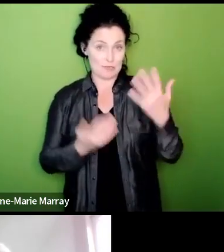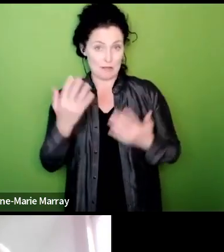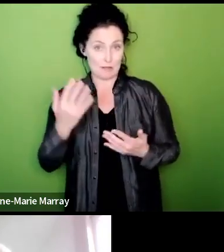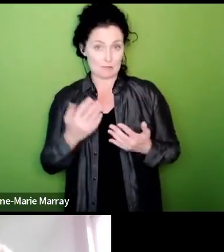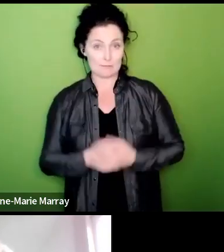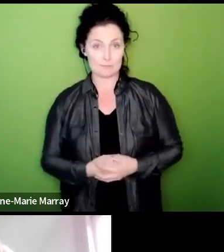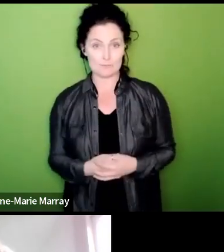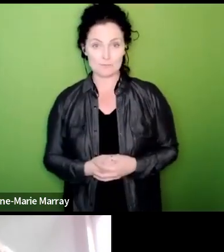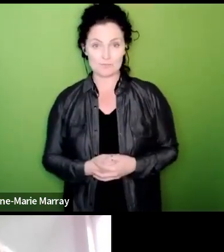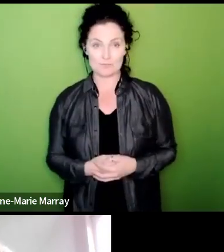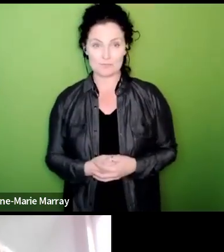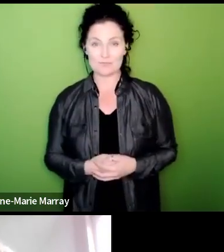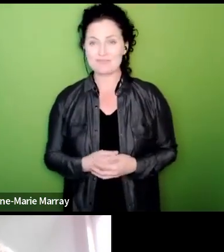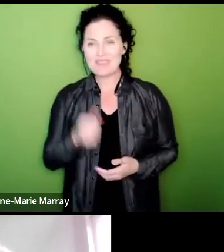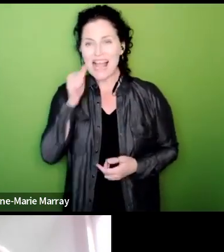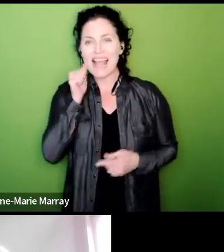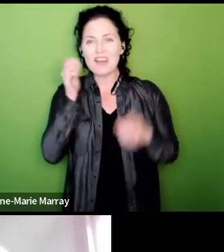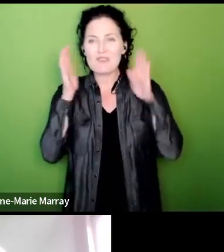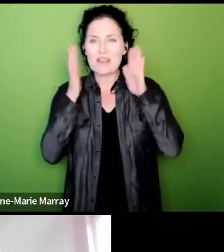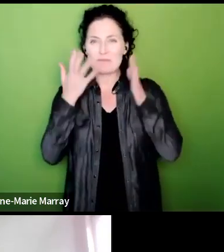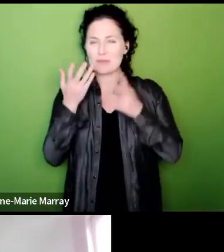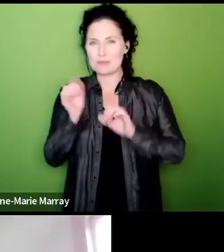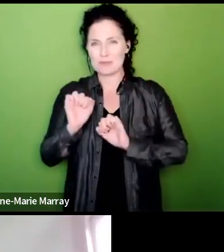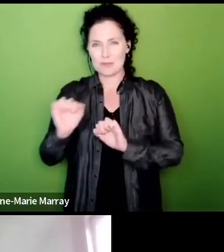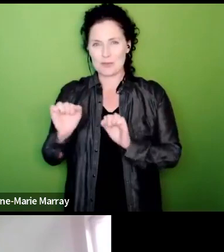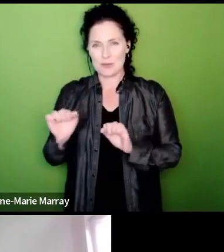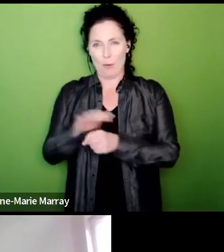know Facebook isn't your thing but I don't know if you wanted to add to that at all